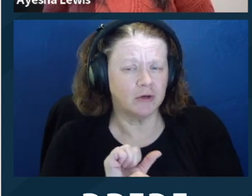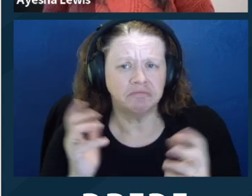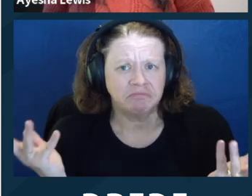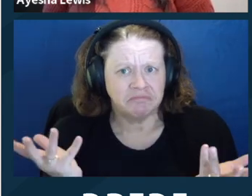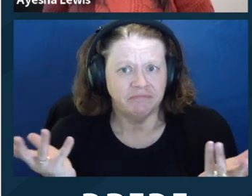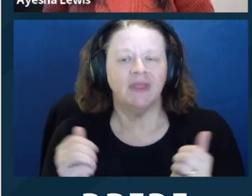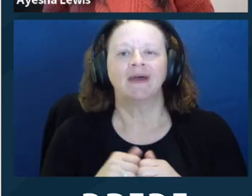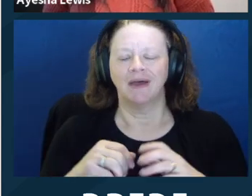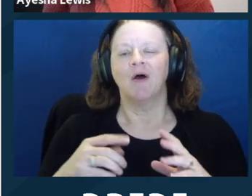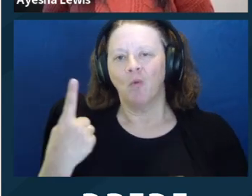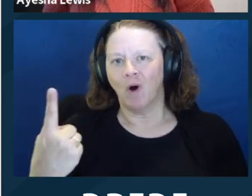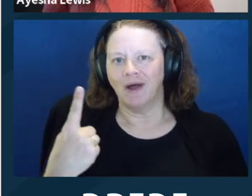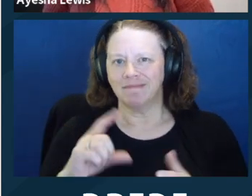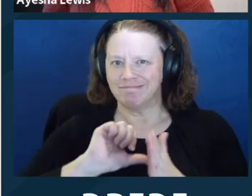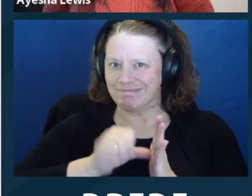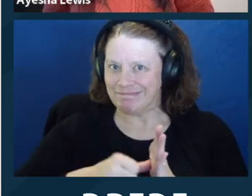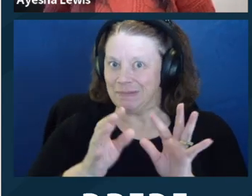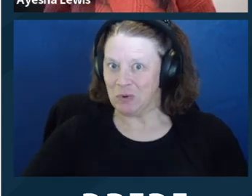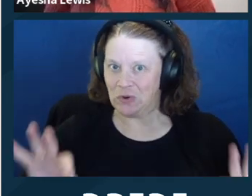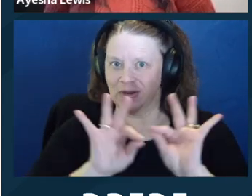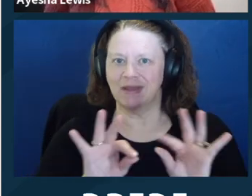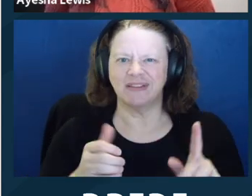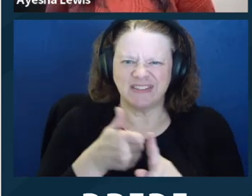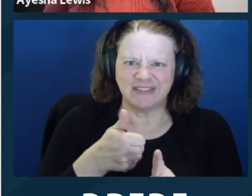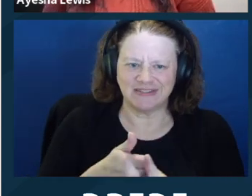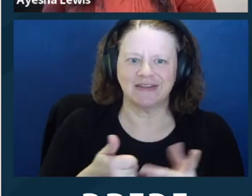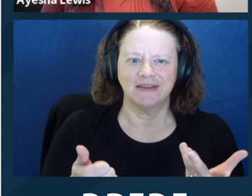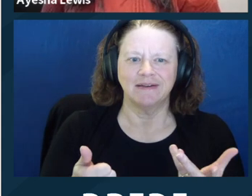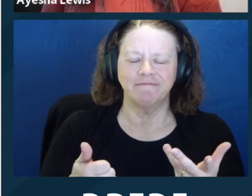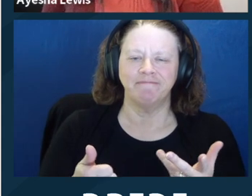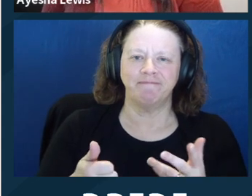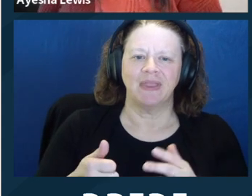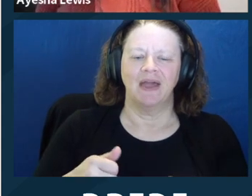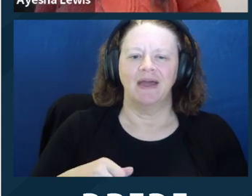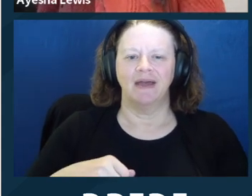knowledge, particularly about technical legal things.